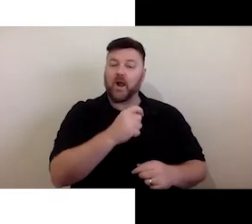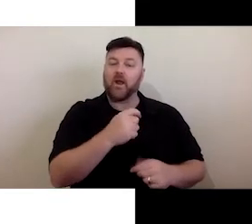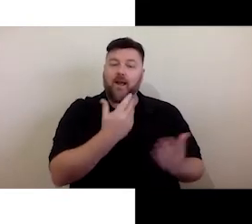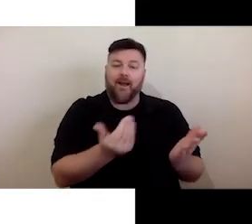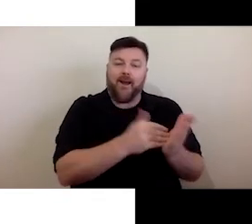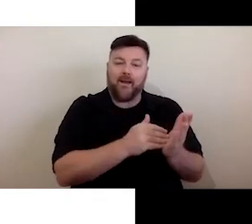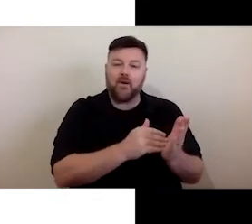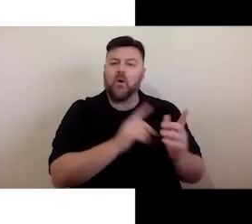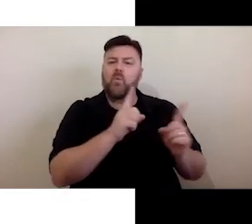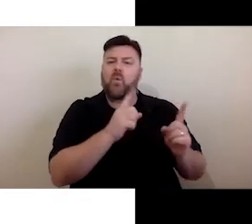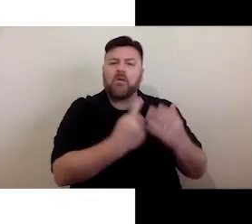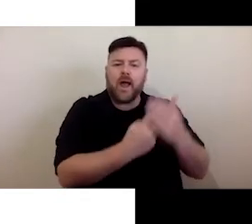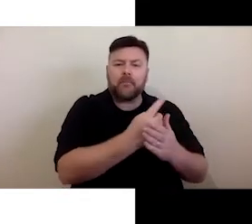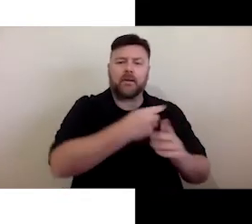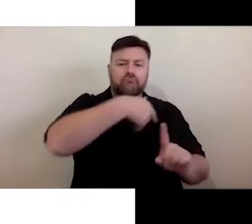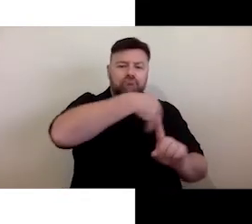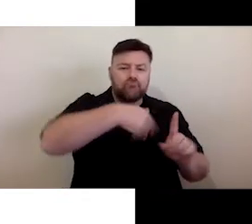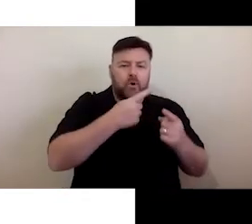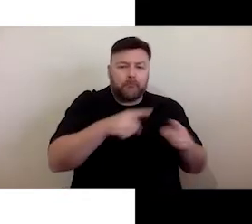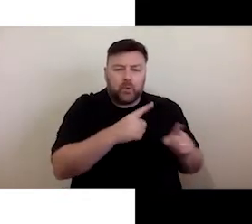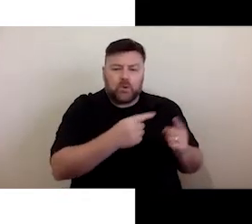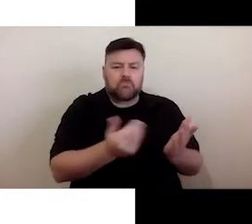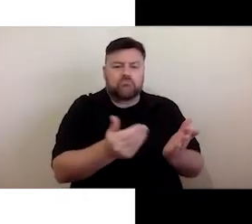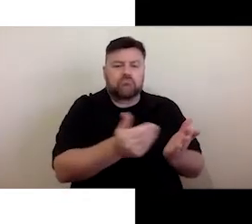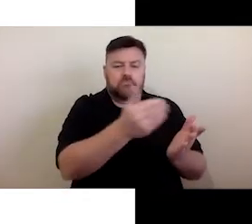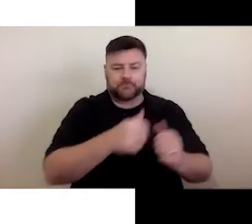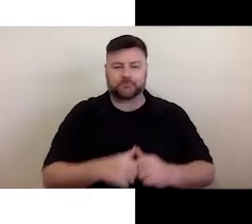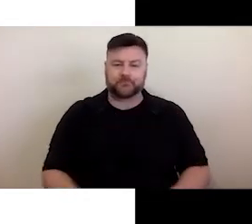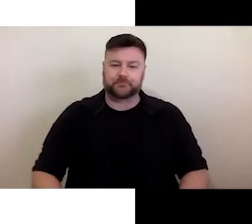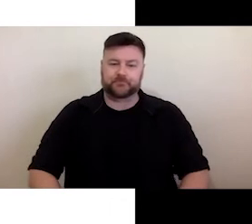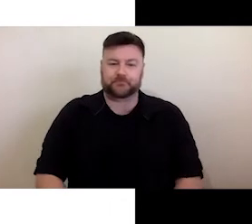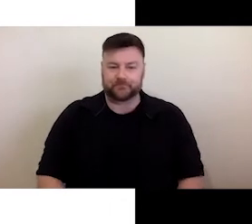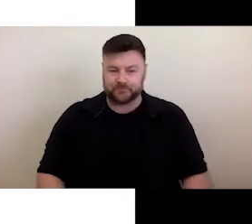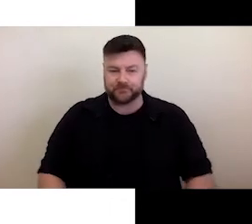or whatever you're trying to do. Open captions are transposed